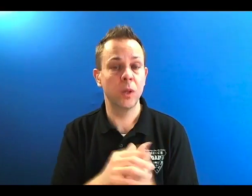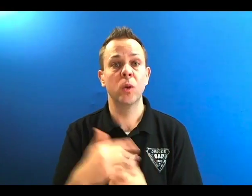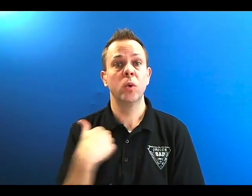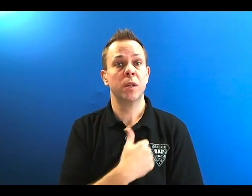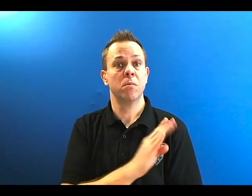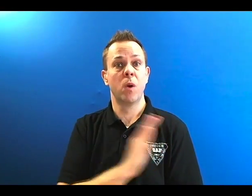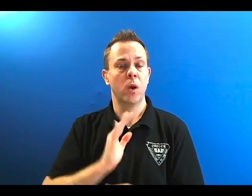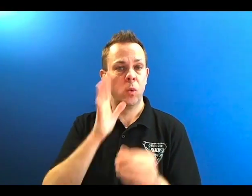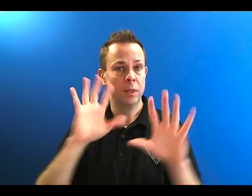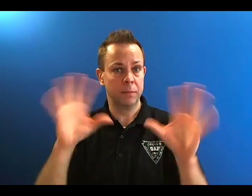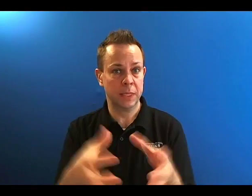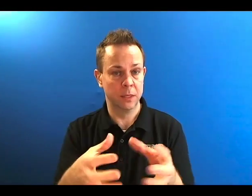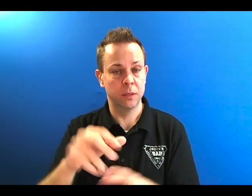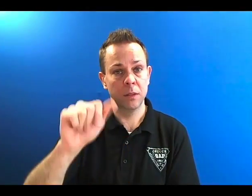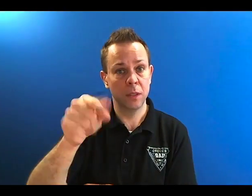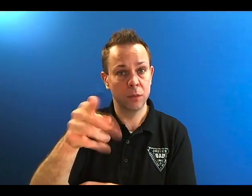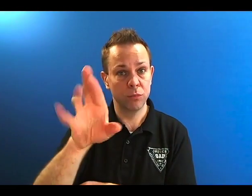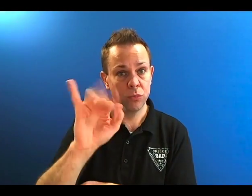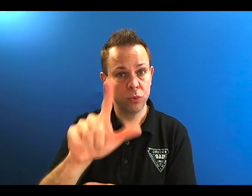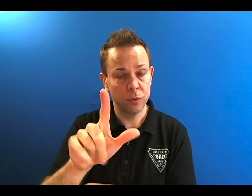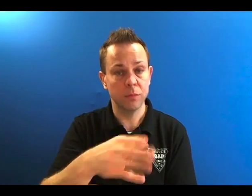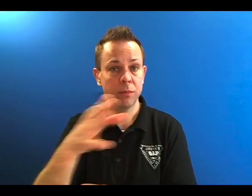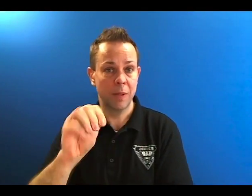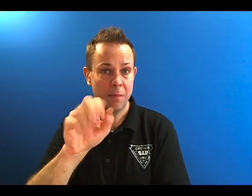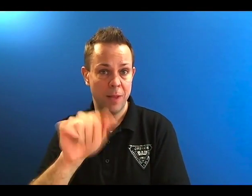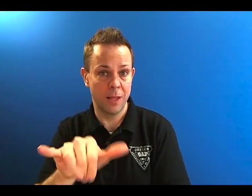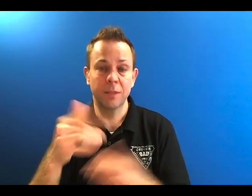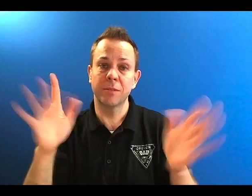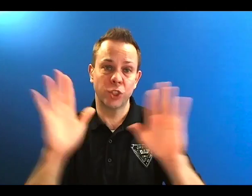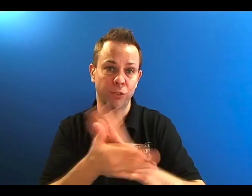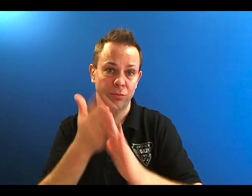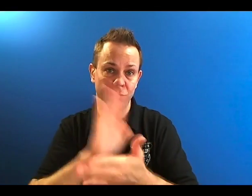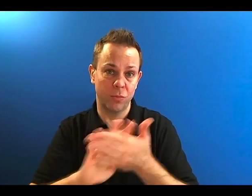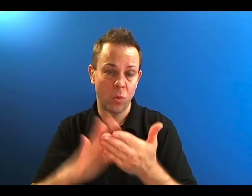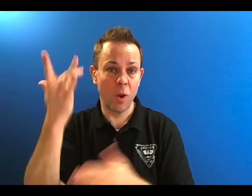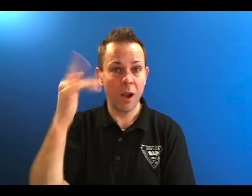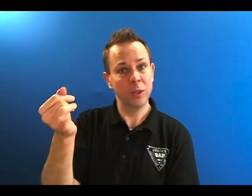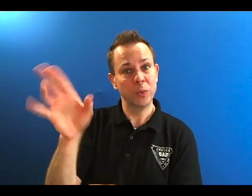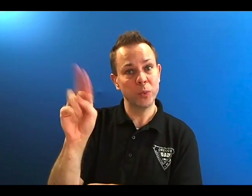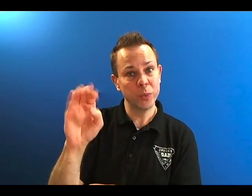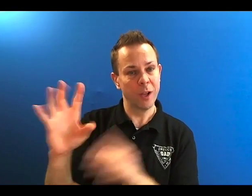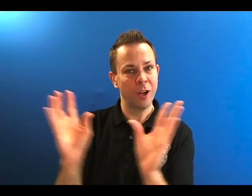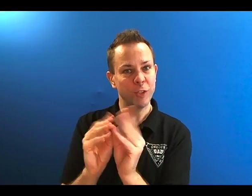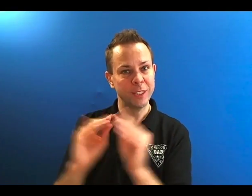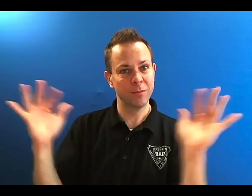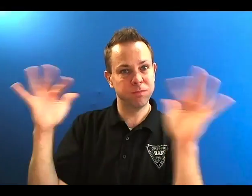We will not reconvene until April and again in May. Then we will be finished and focus entirely on our conference.